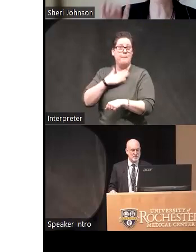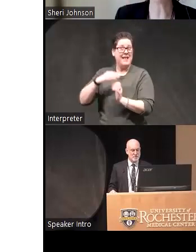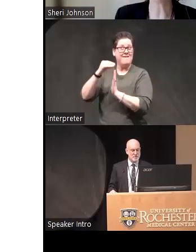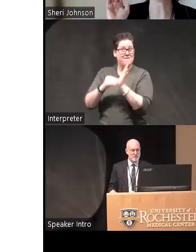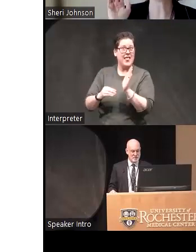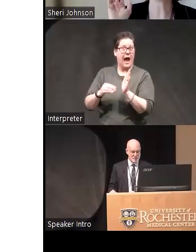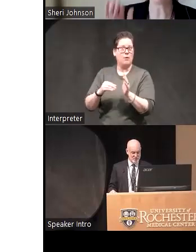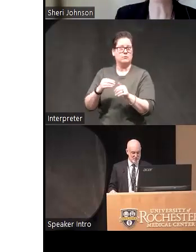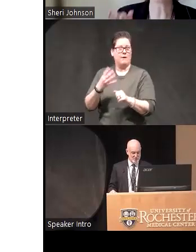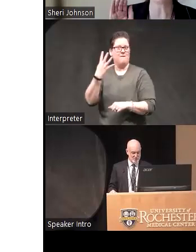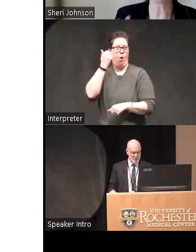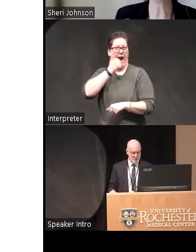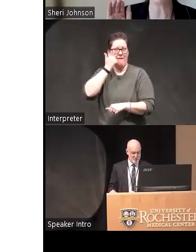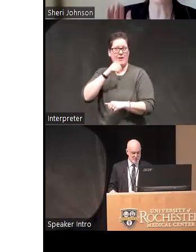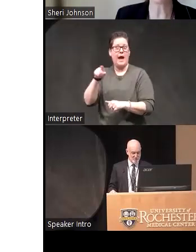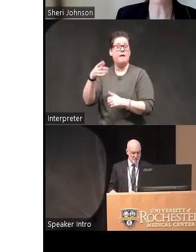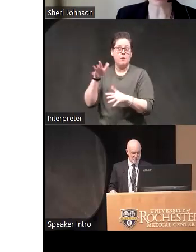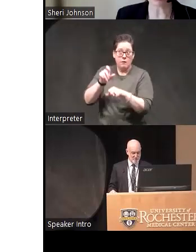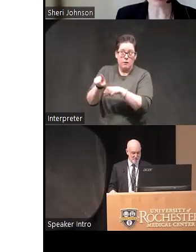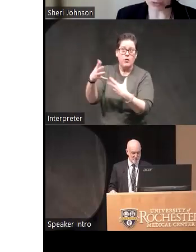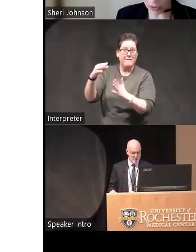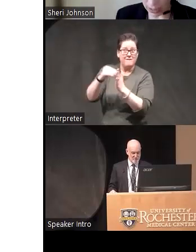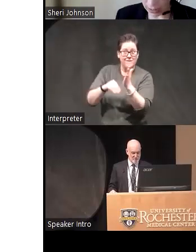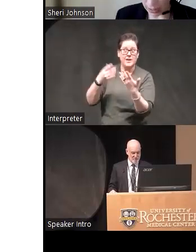them four times a day okay have you done it have you tried it have you done it have you tried it